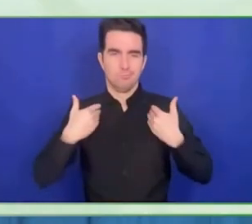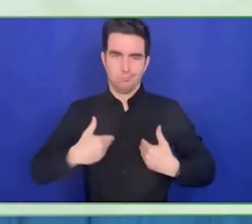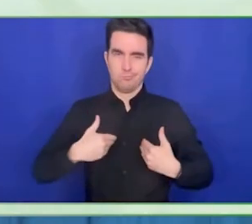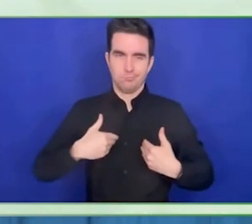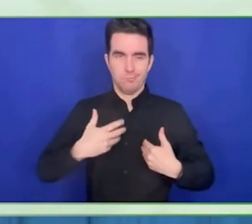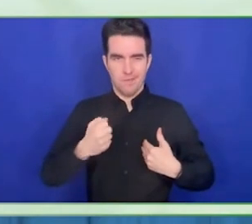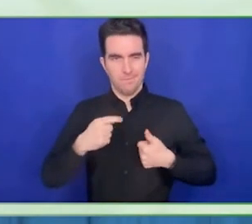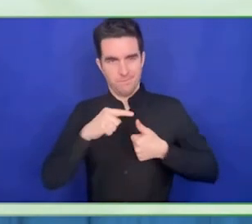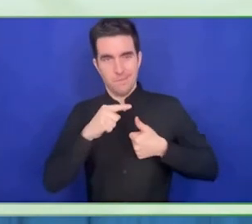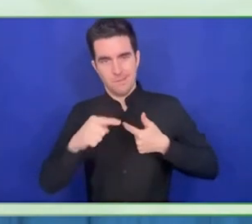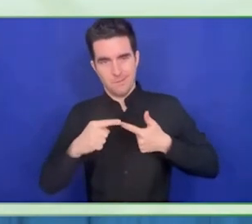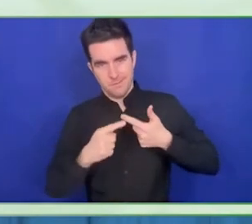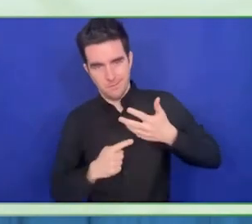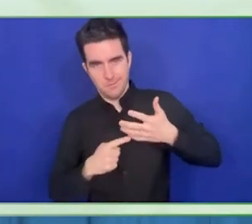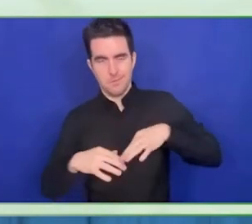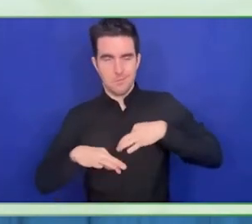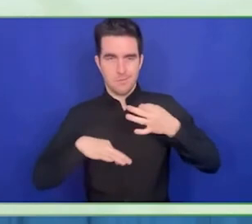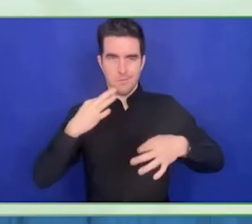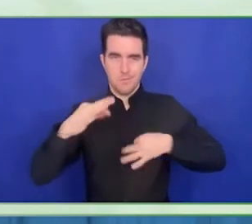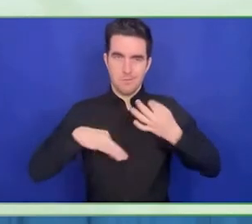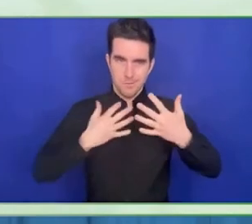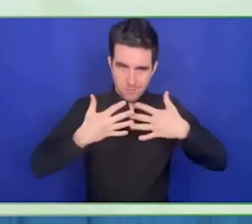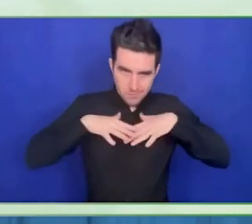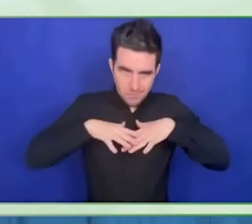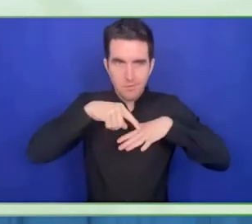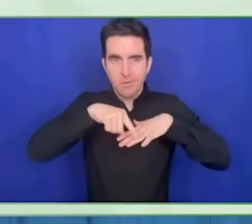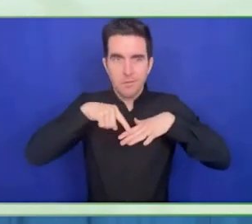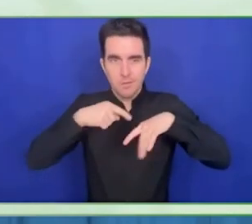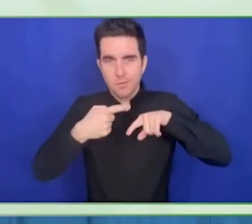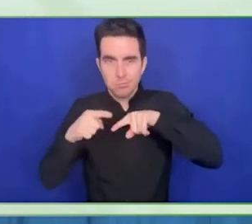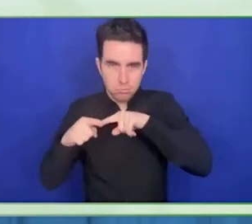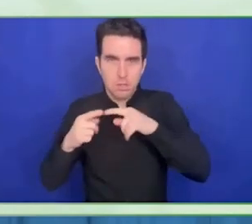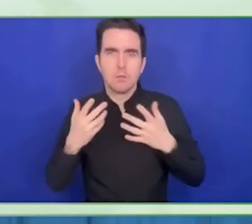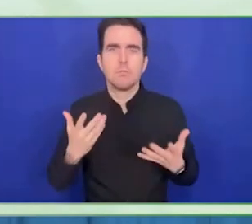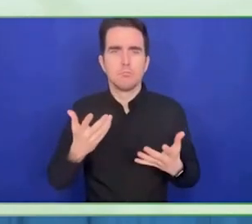other designers worked together to support creativity in Colombia and the region.